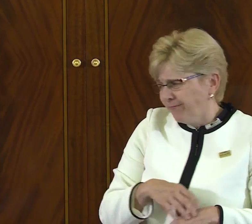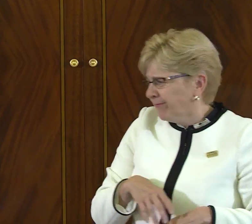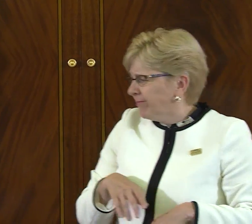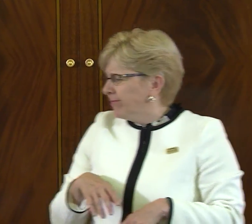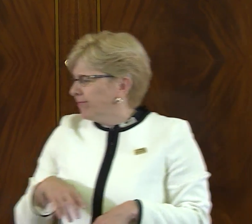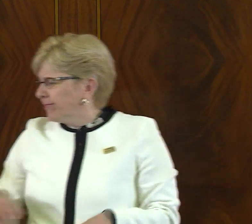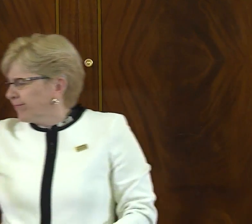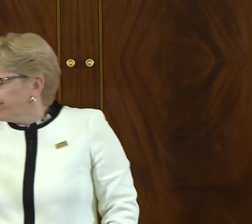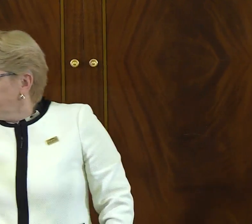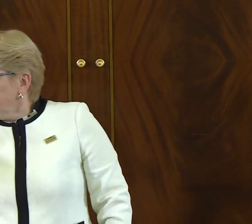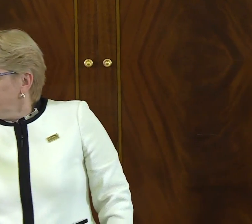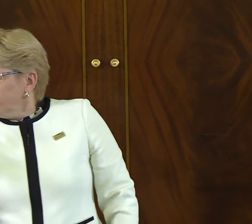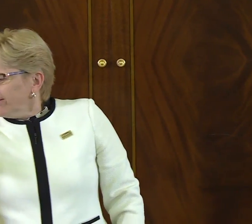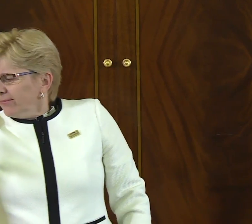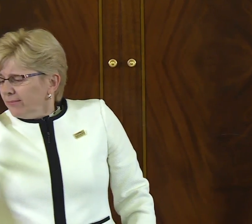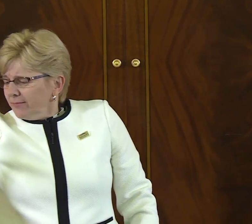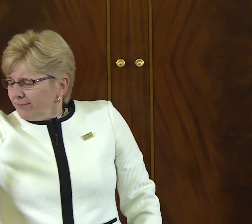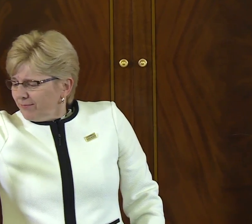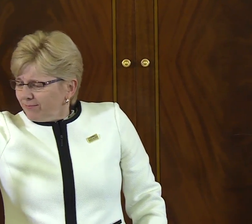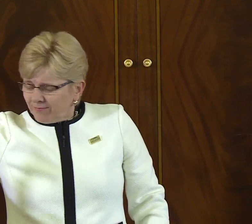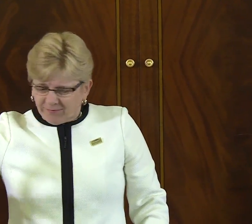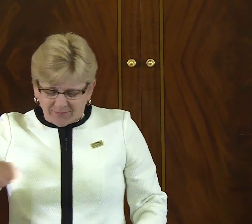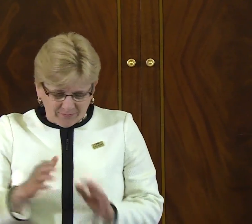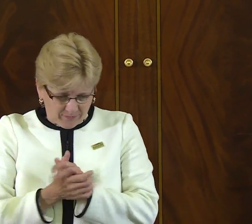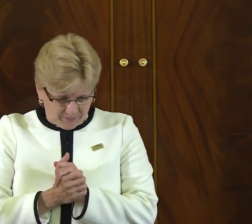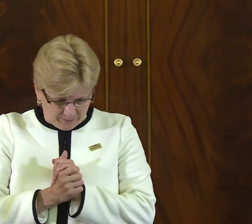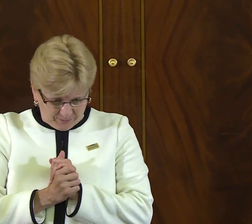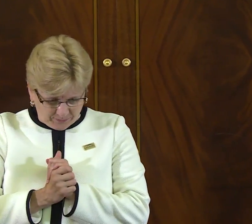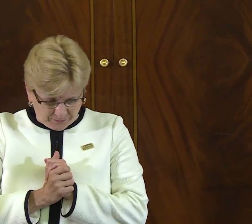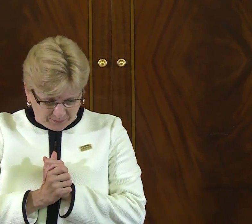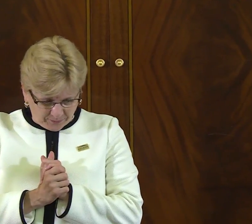because there's no other experience like it in the world.